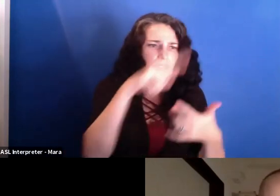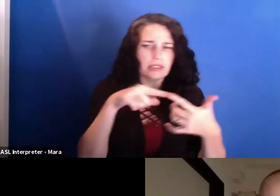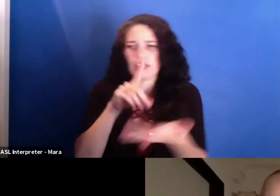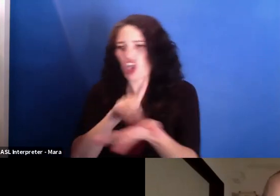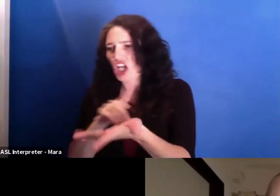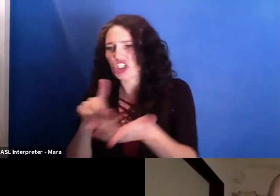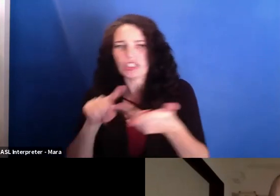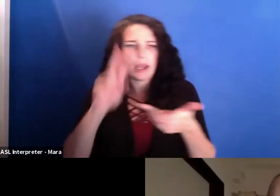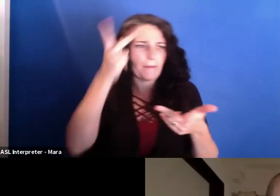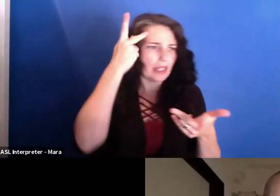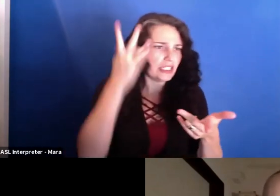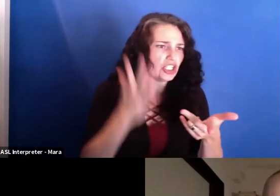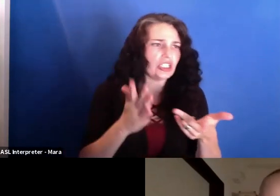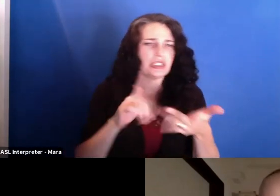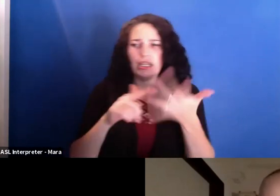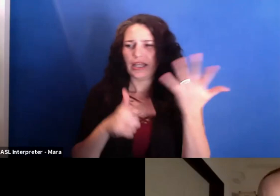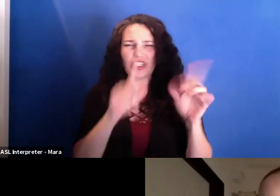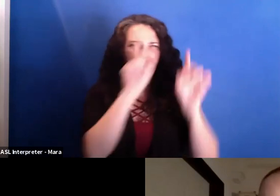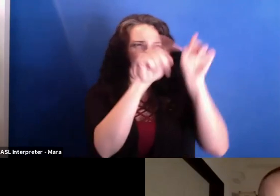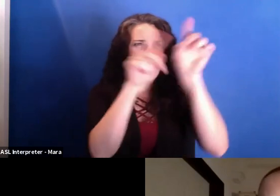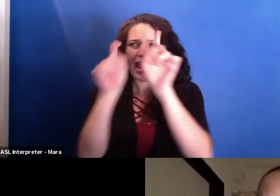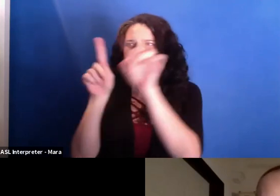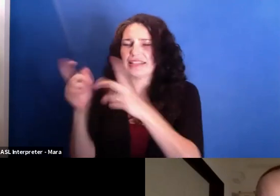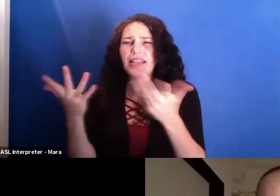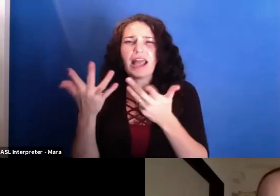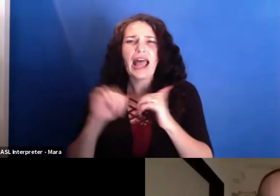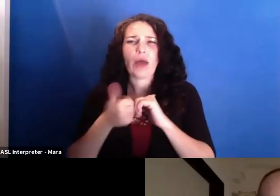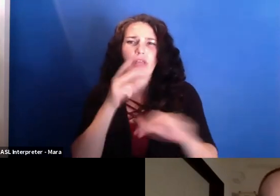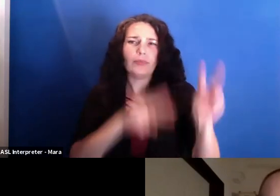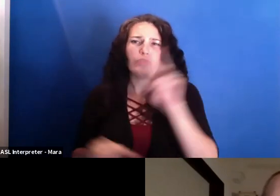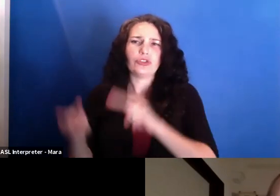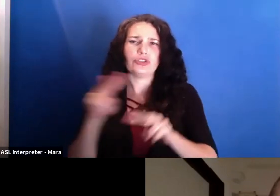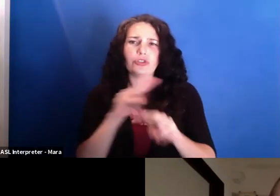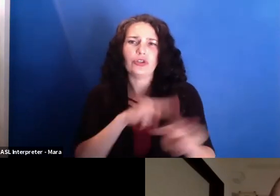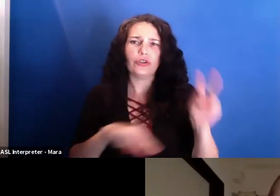to understand where there could be a character to follow for an observational film